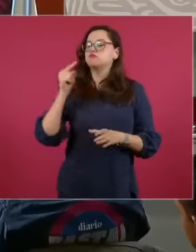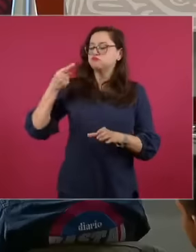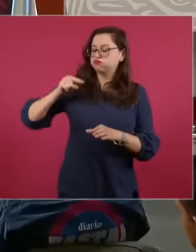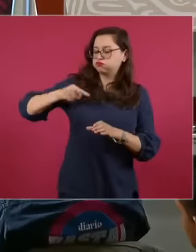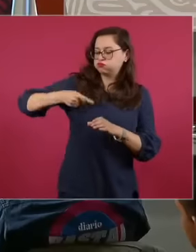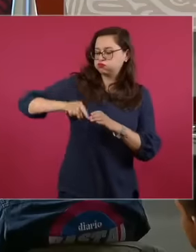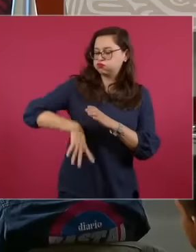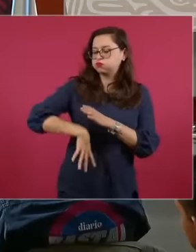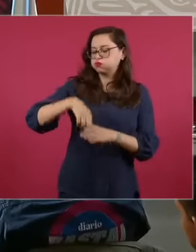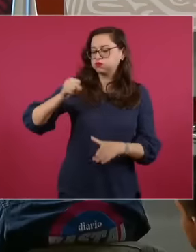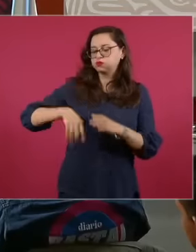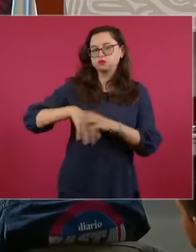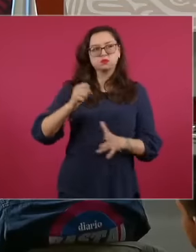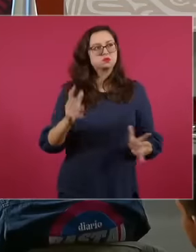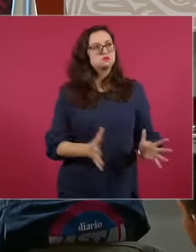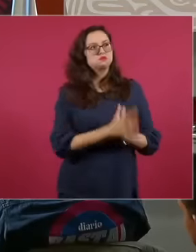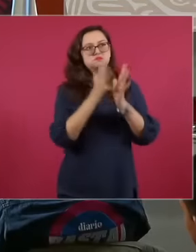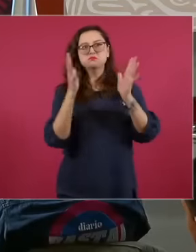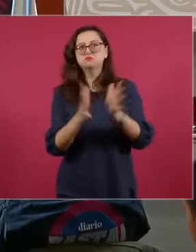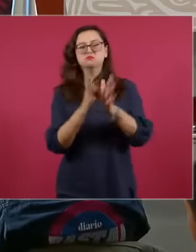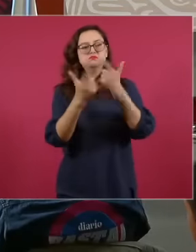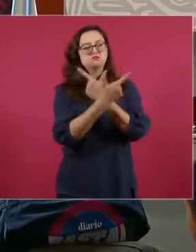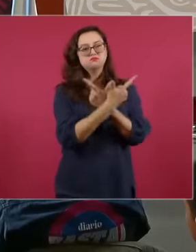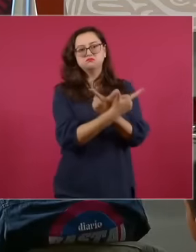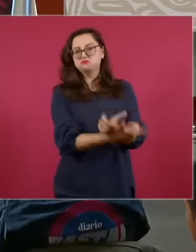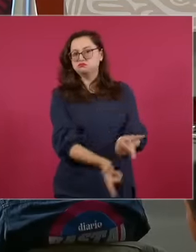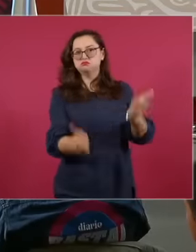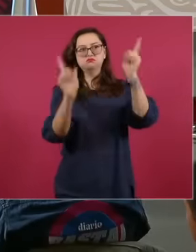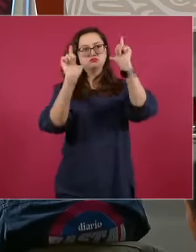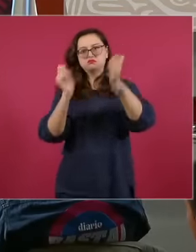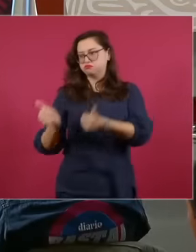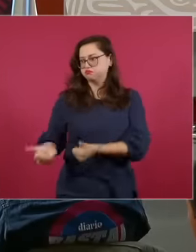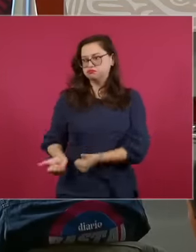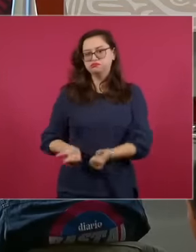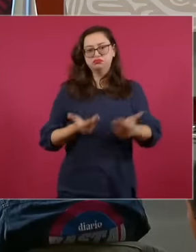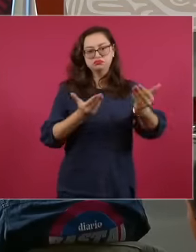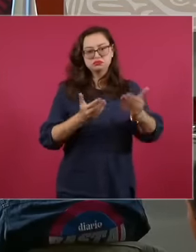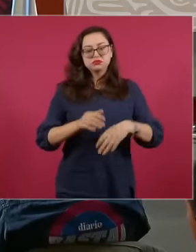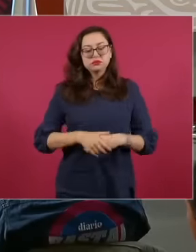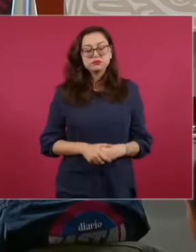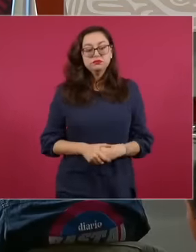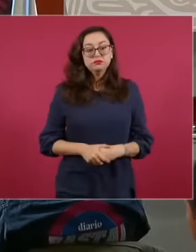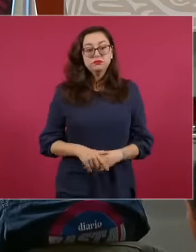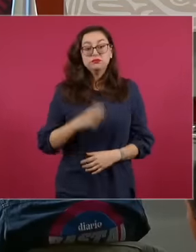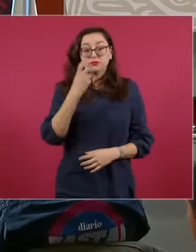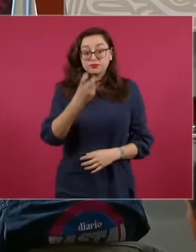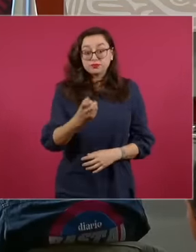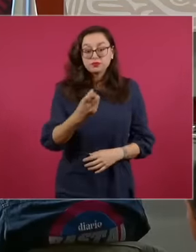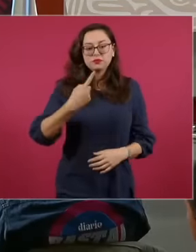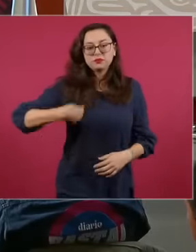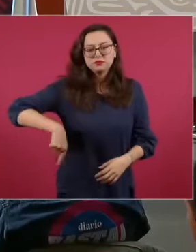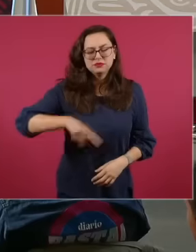private participation in the generation of Electricity when we request this reform in accordance with